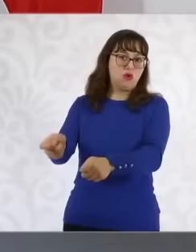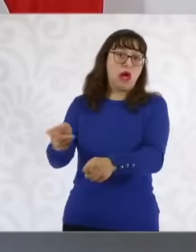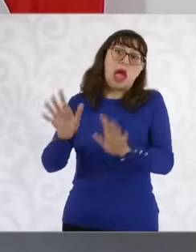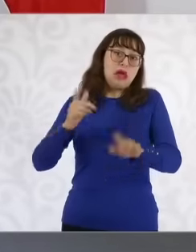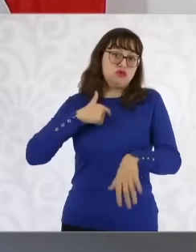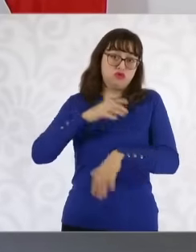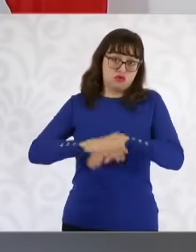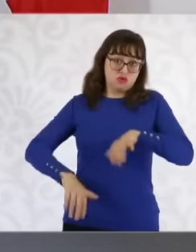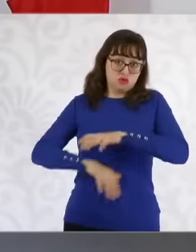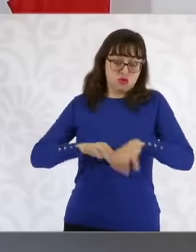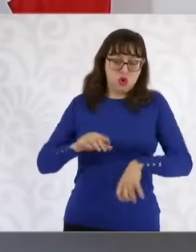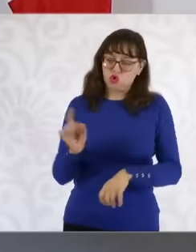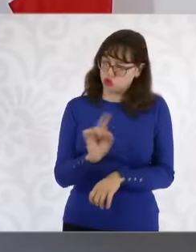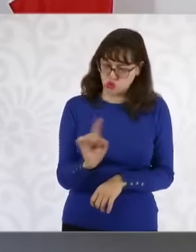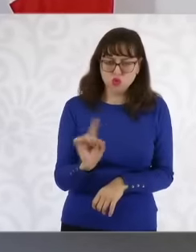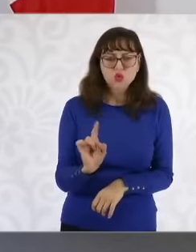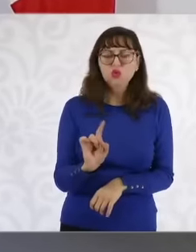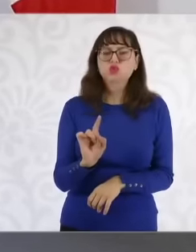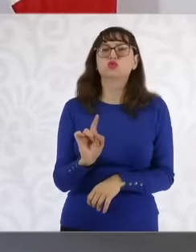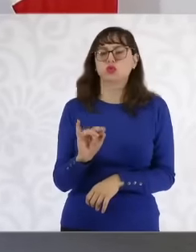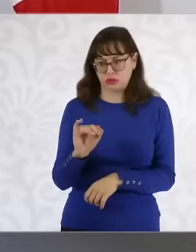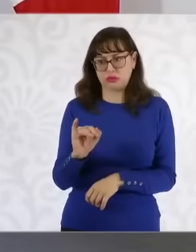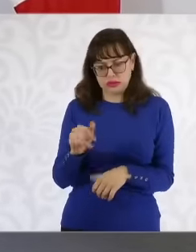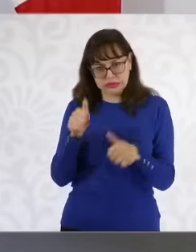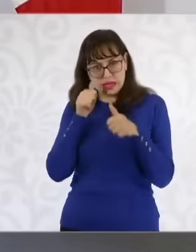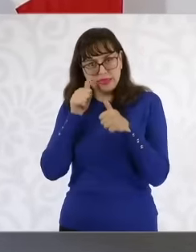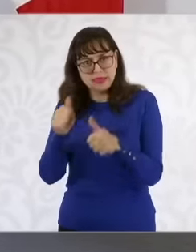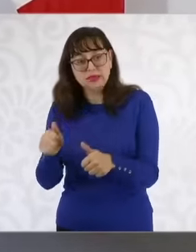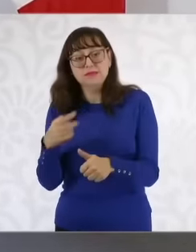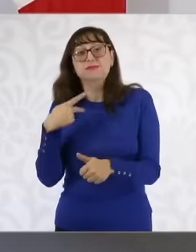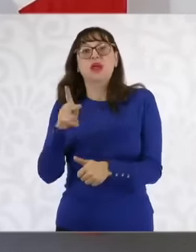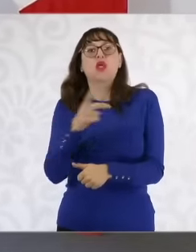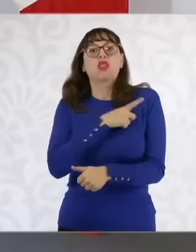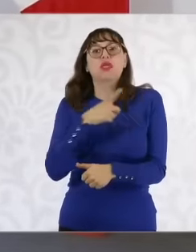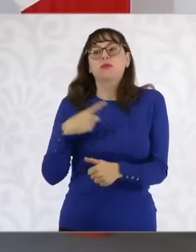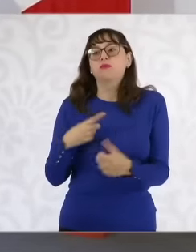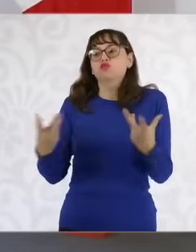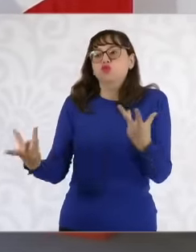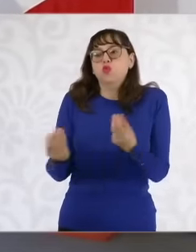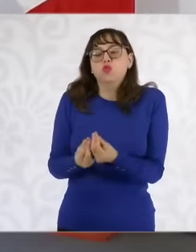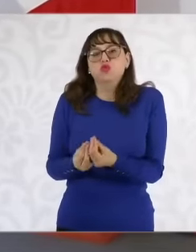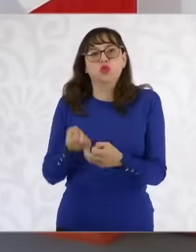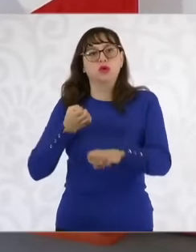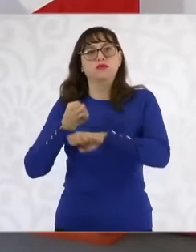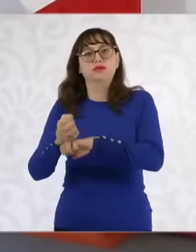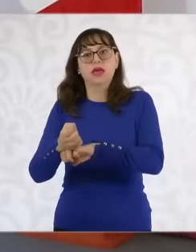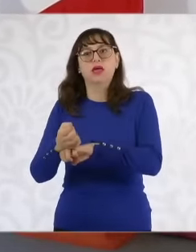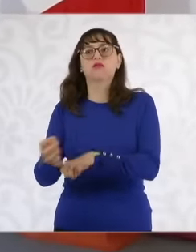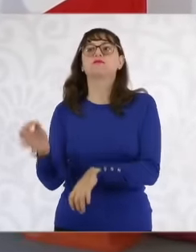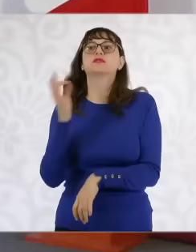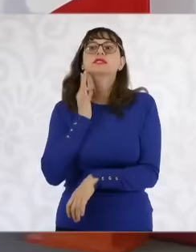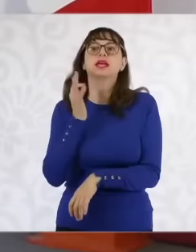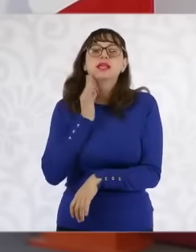work with the entities of the Republic with the state prosecutor's offices. To advance in the